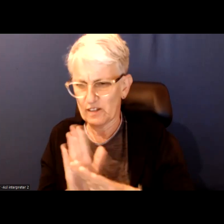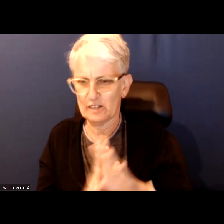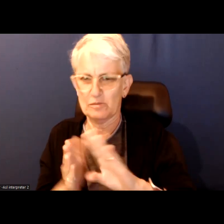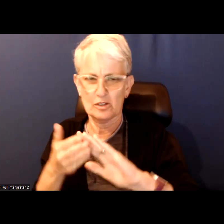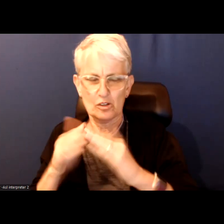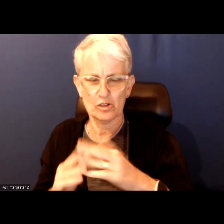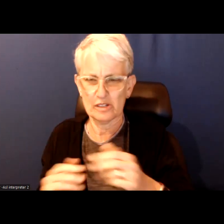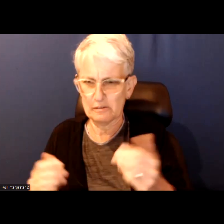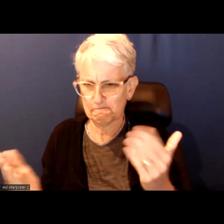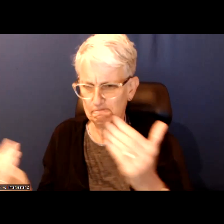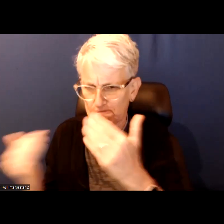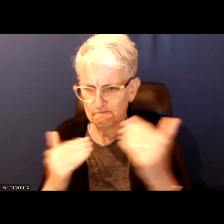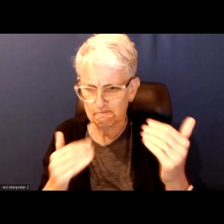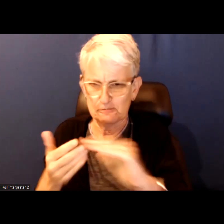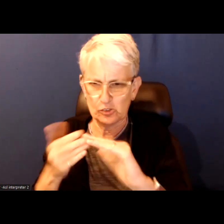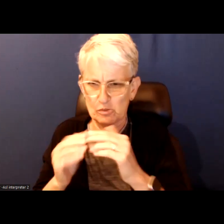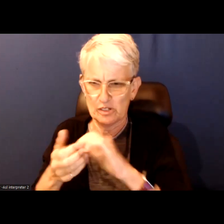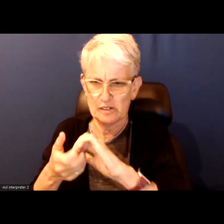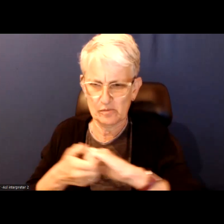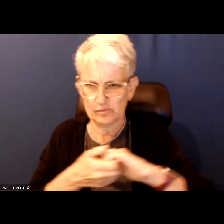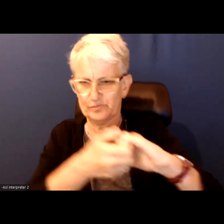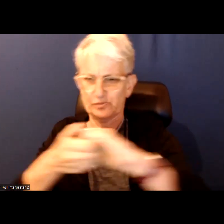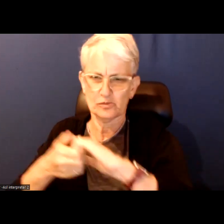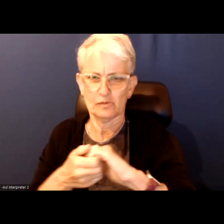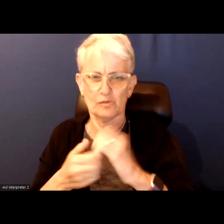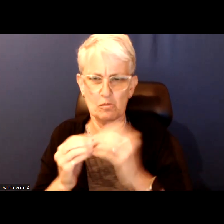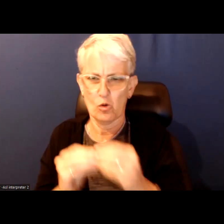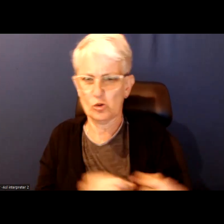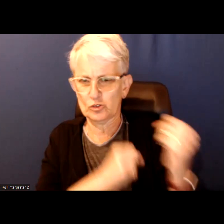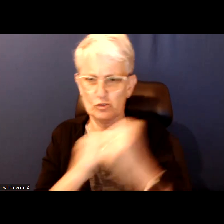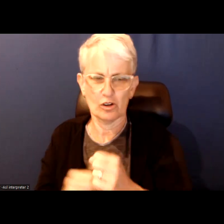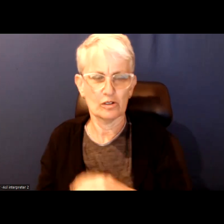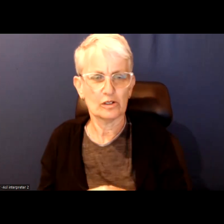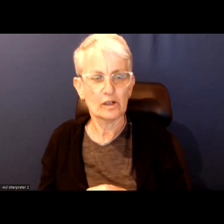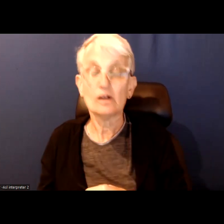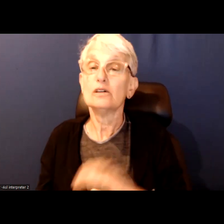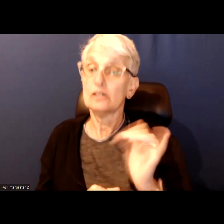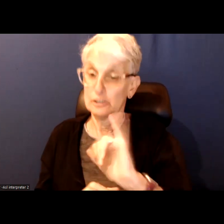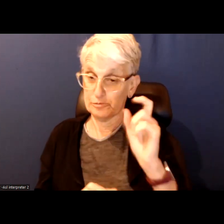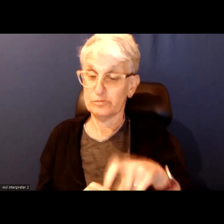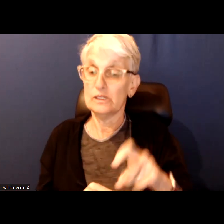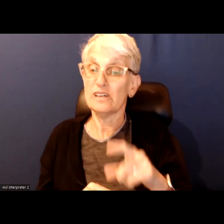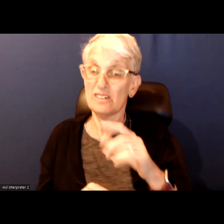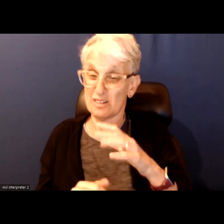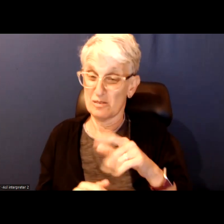and communities together because we are stronger when we do that. But we also need a fighter.